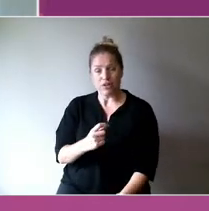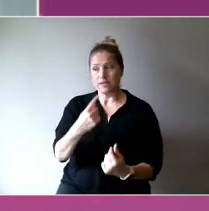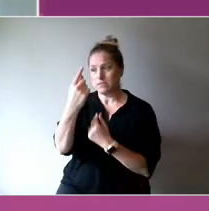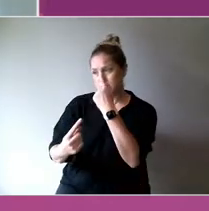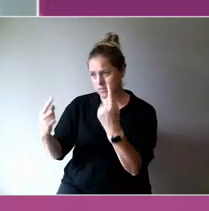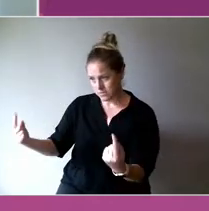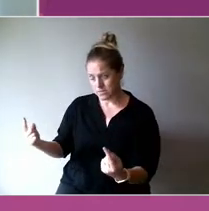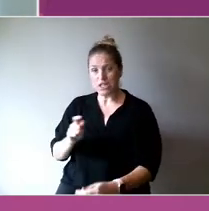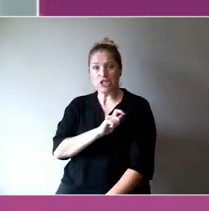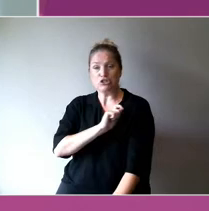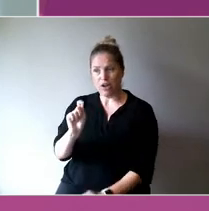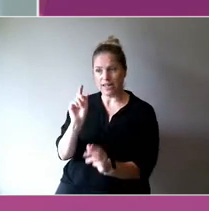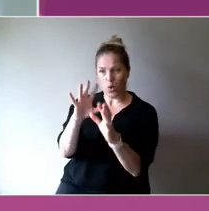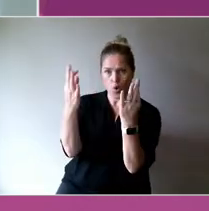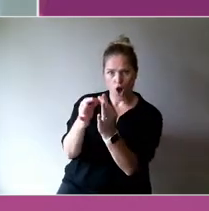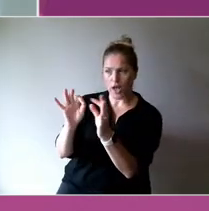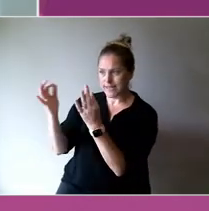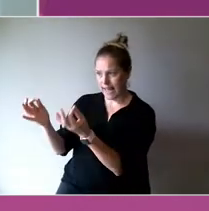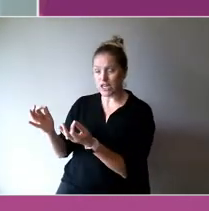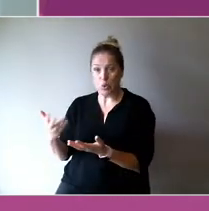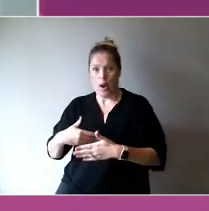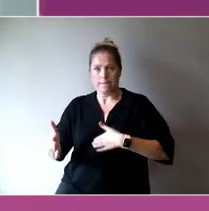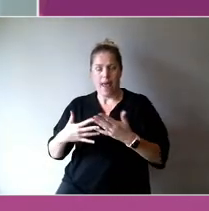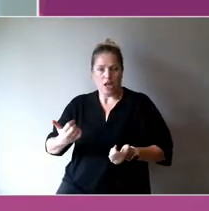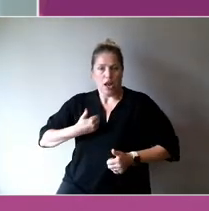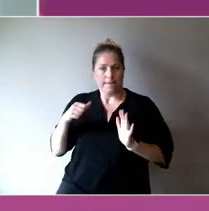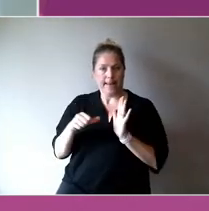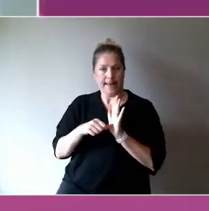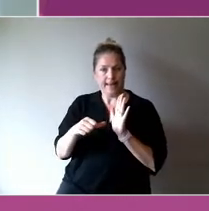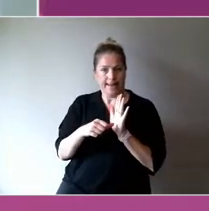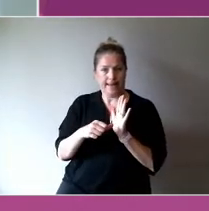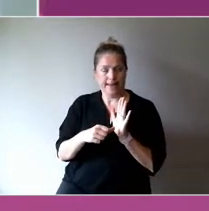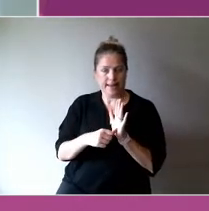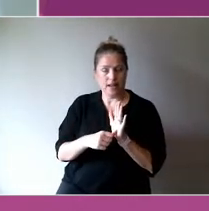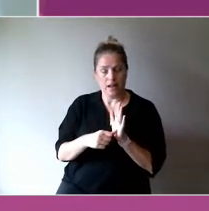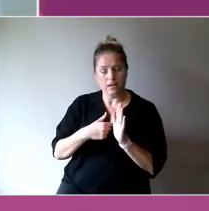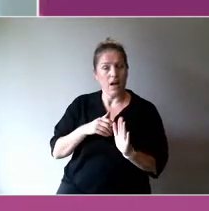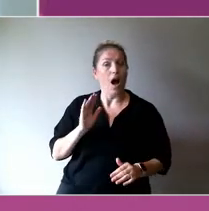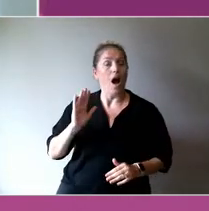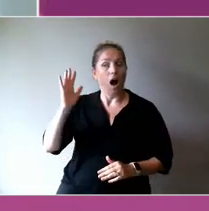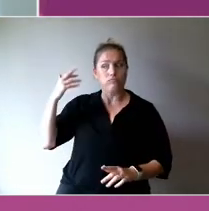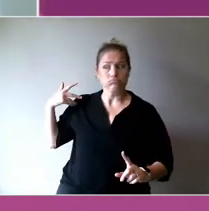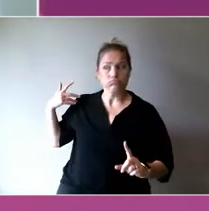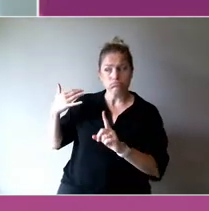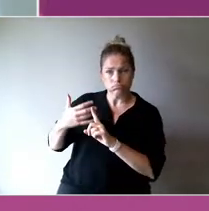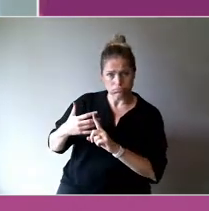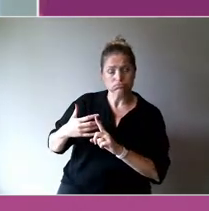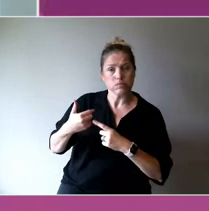and we've done lots of research over the years that show we're probably more highly scrutinised